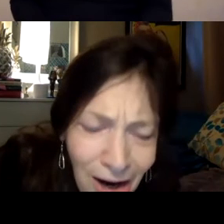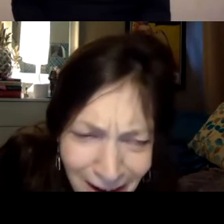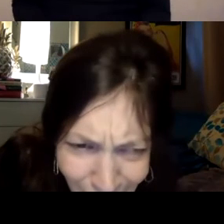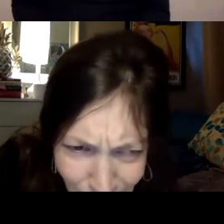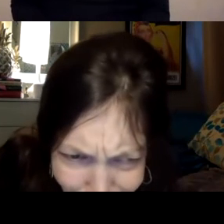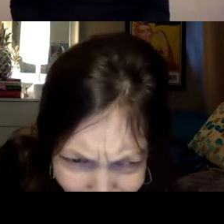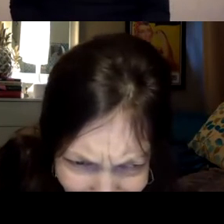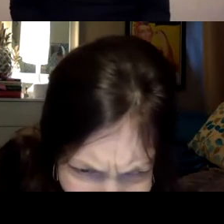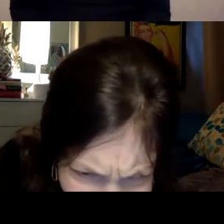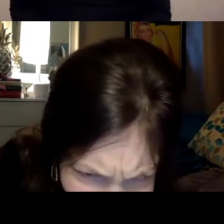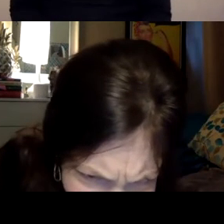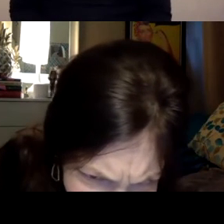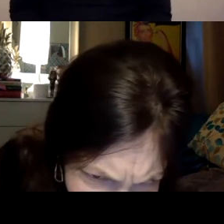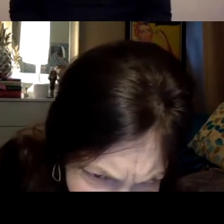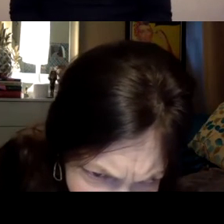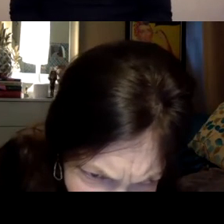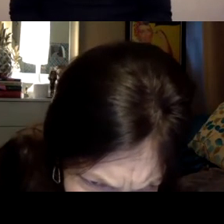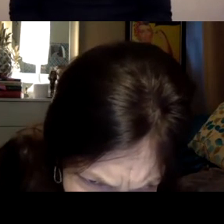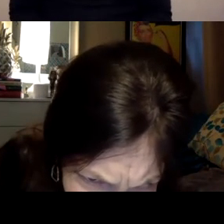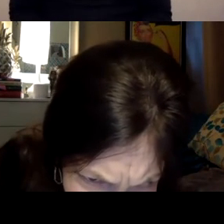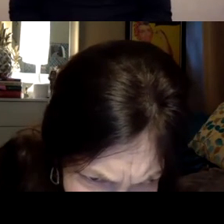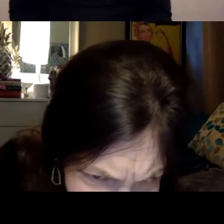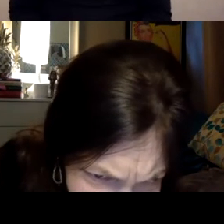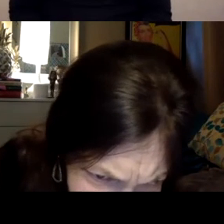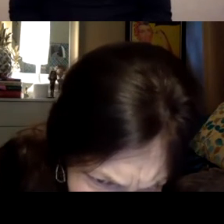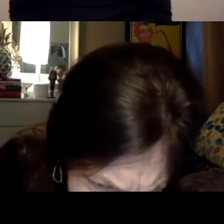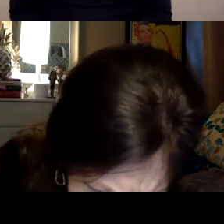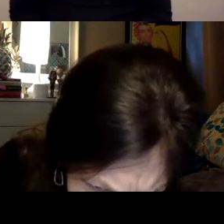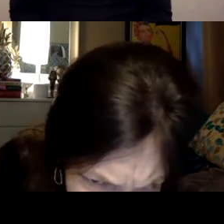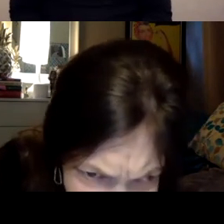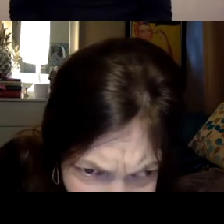I also wanted to turn briefly on another issue.